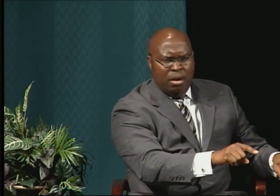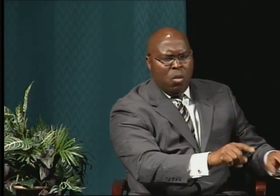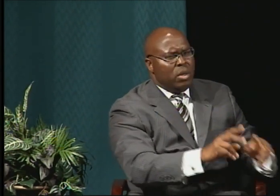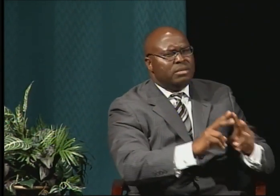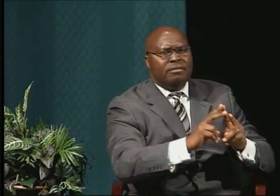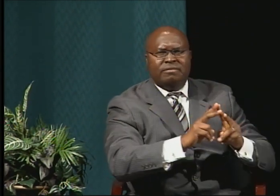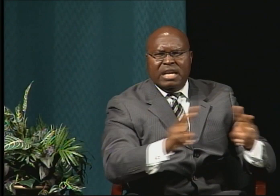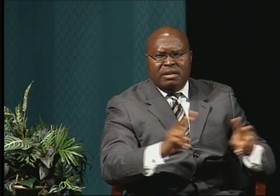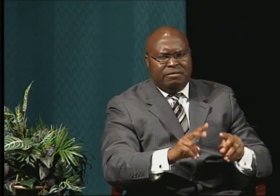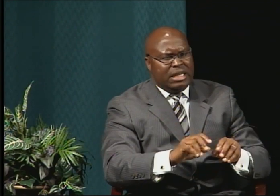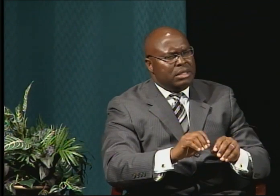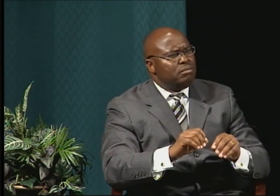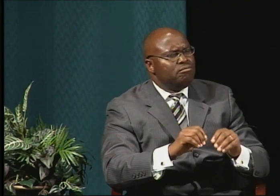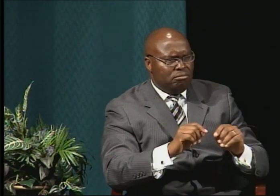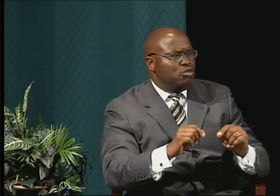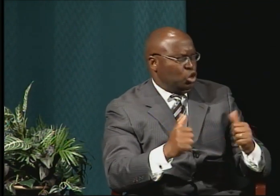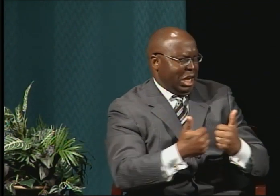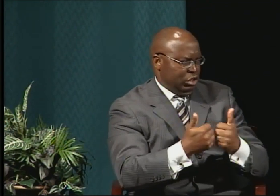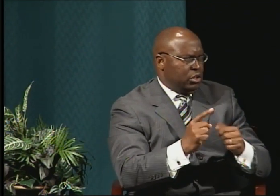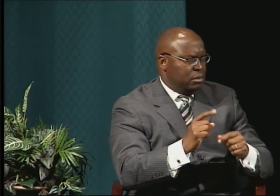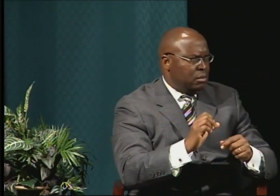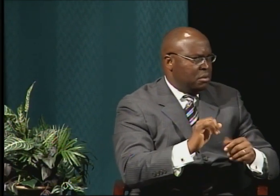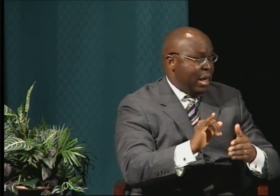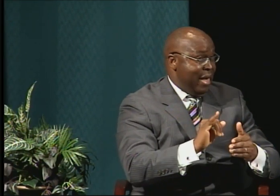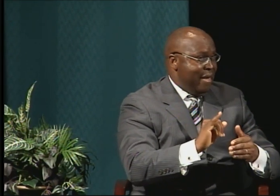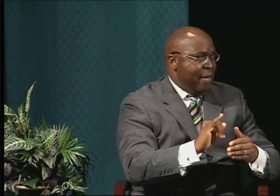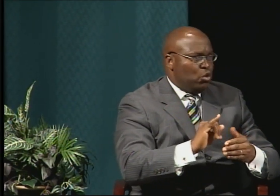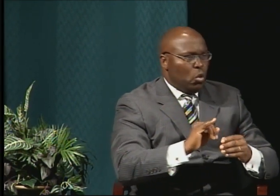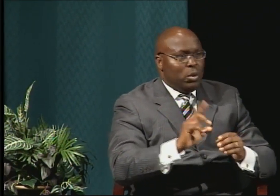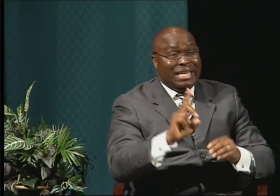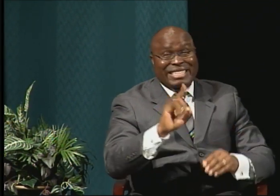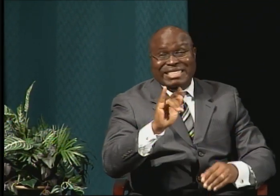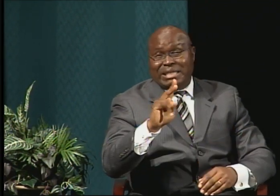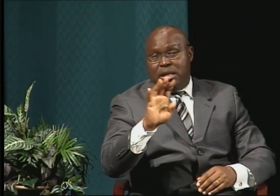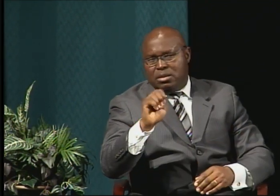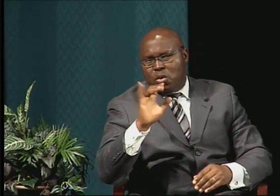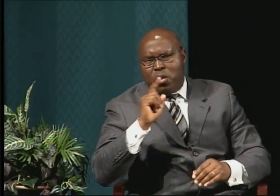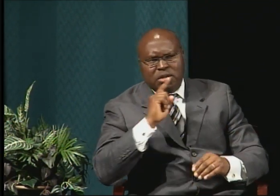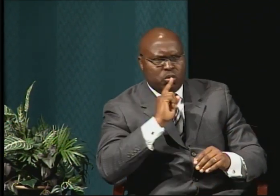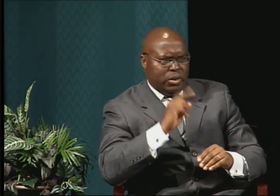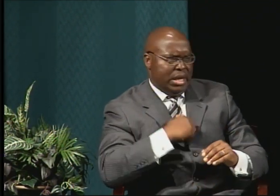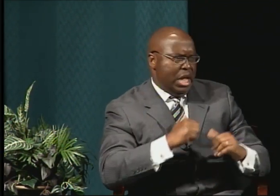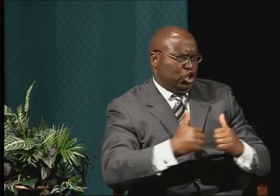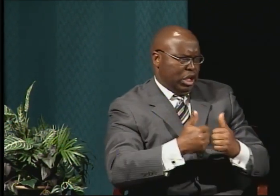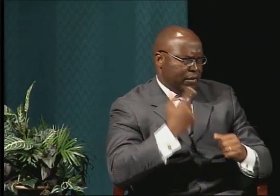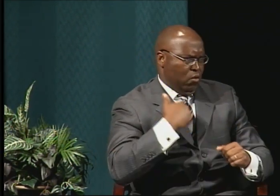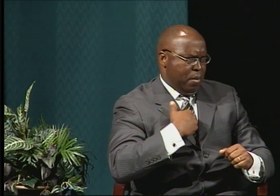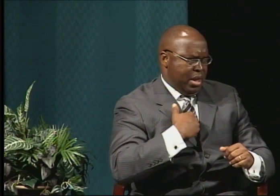So initially it was very challenging for me.